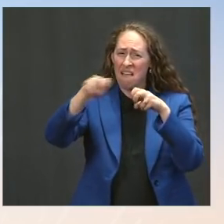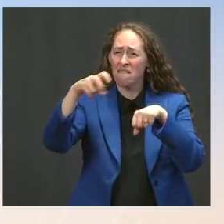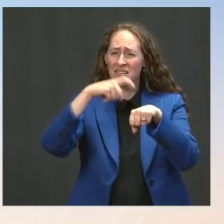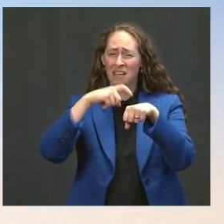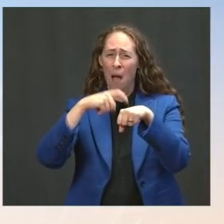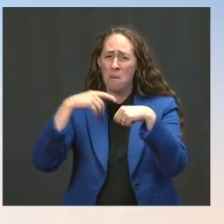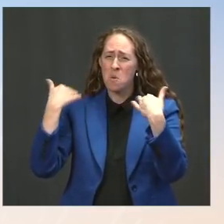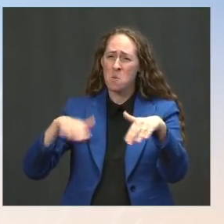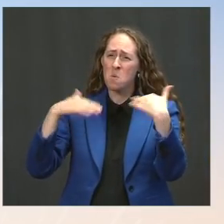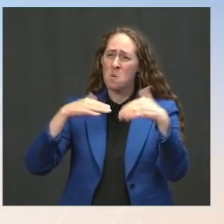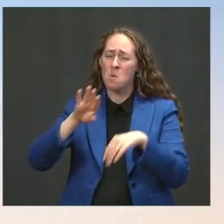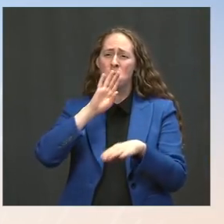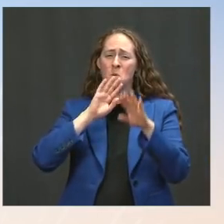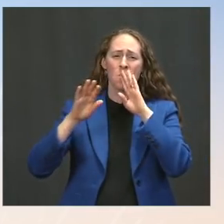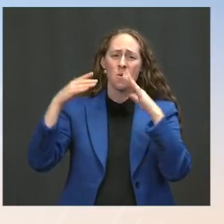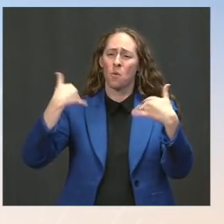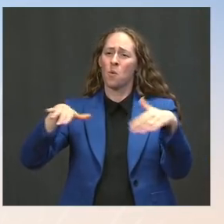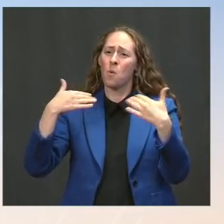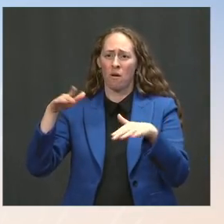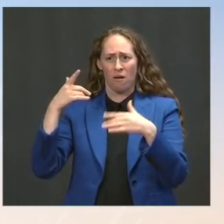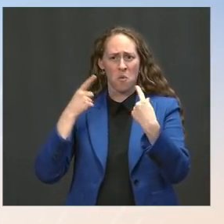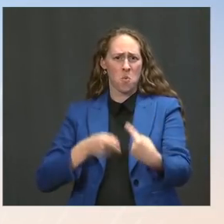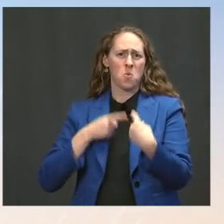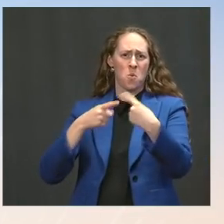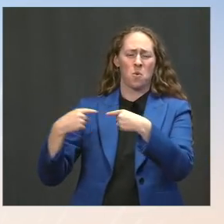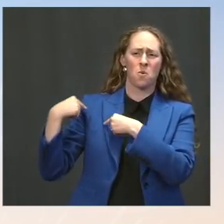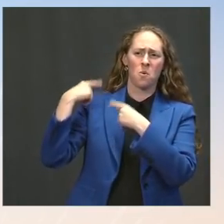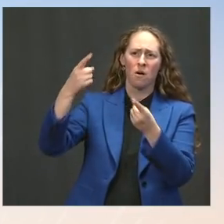over the last several years. He's someone who believes in the role